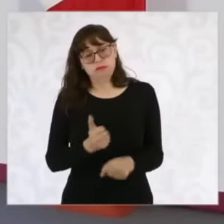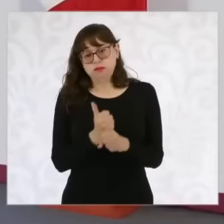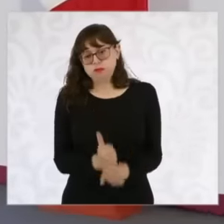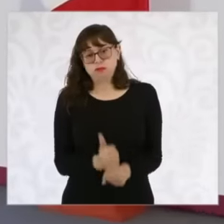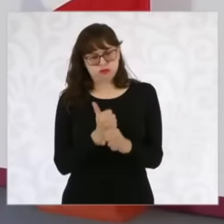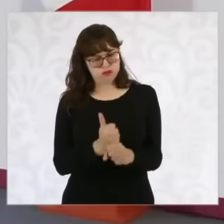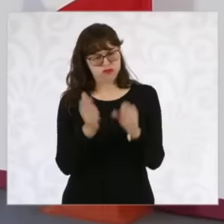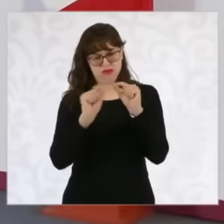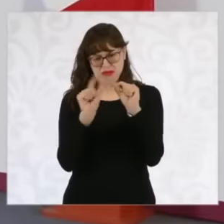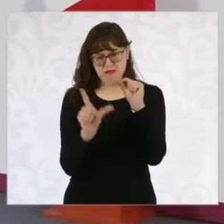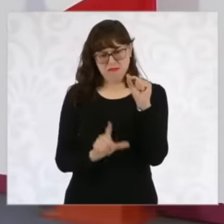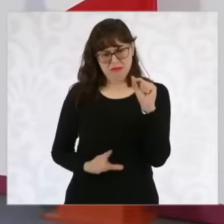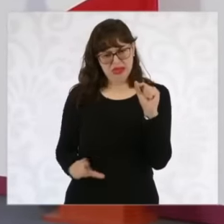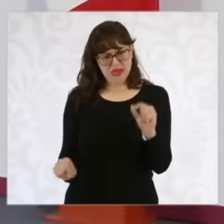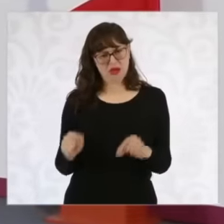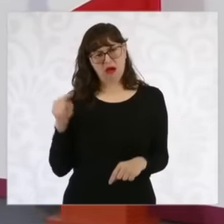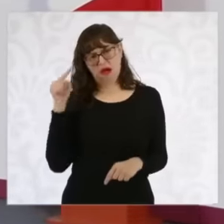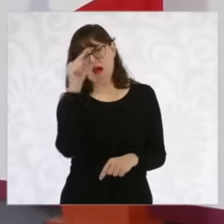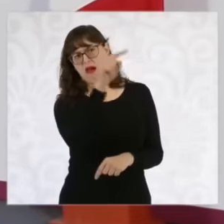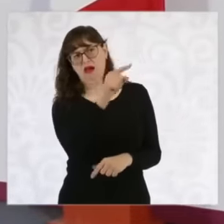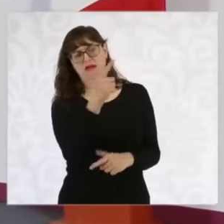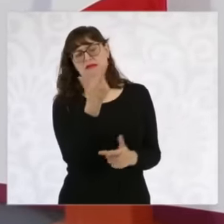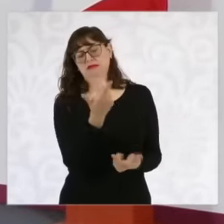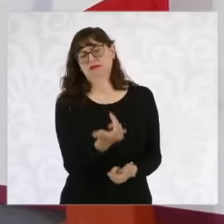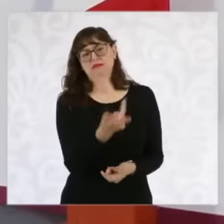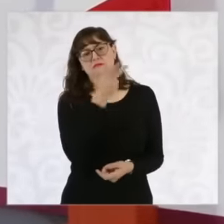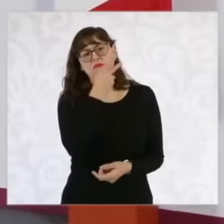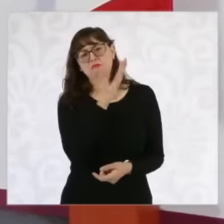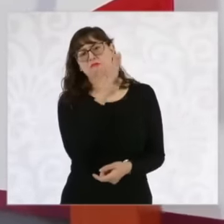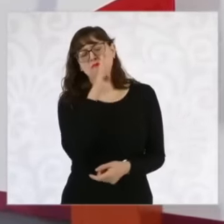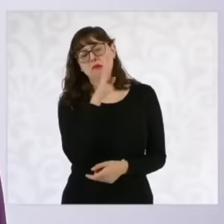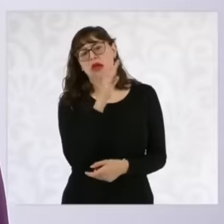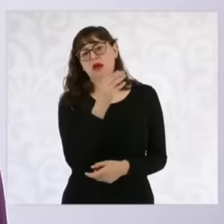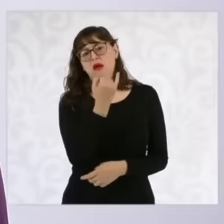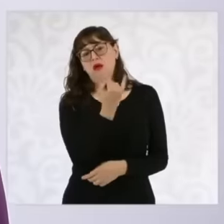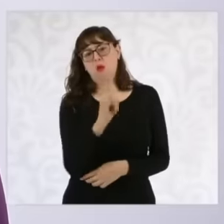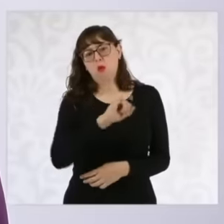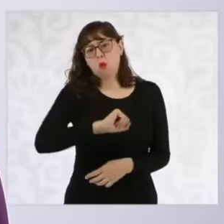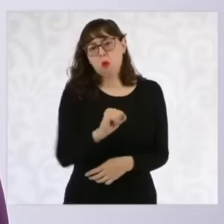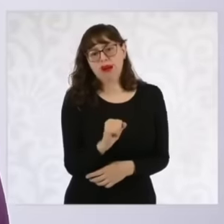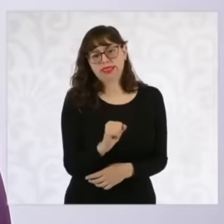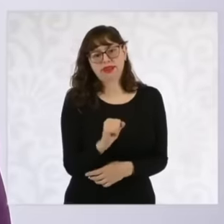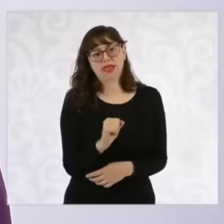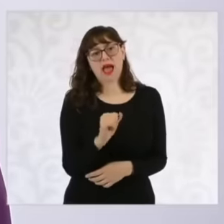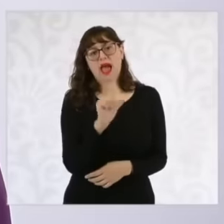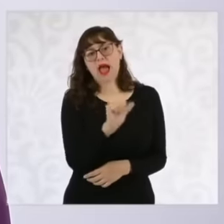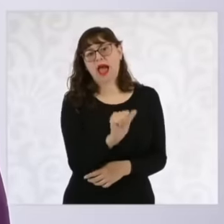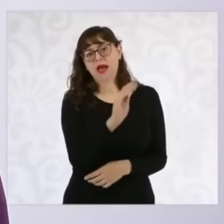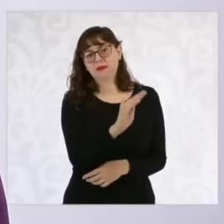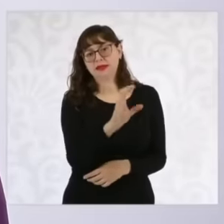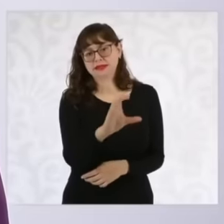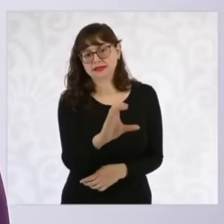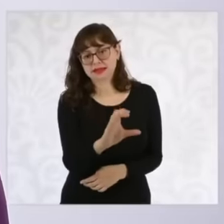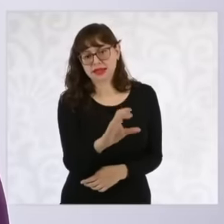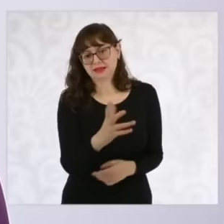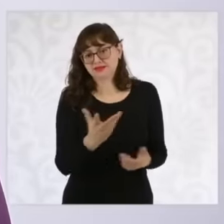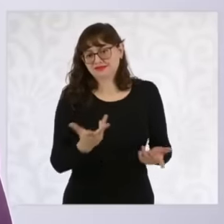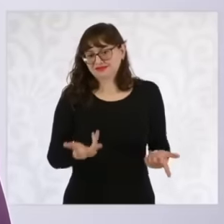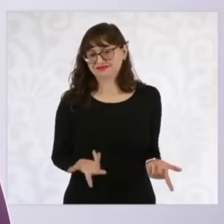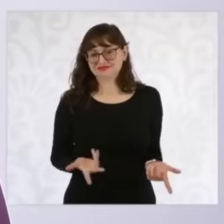the ABC daycare center were then posed as a business for those who cared for boys or